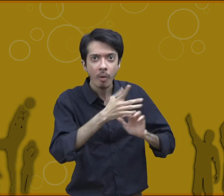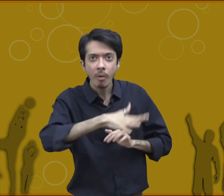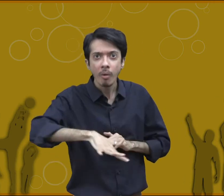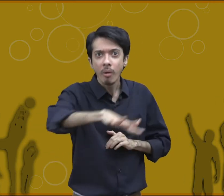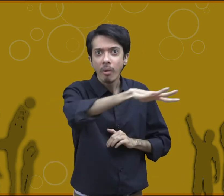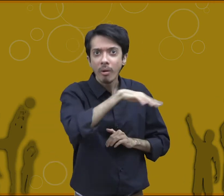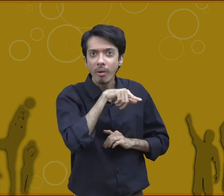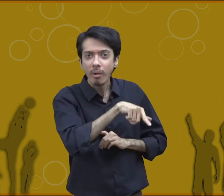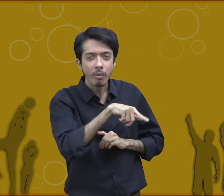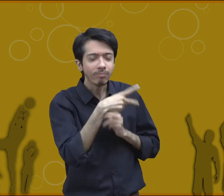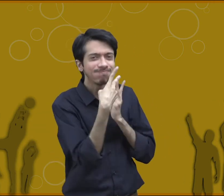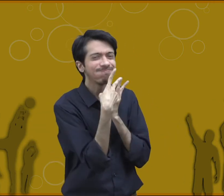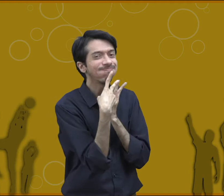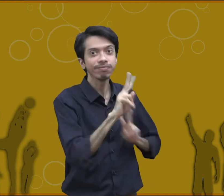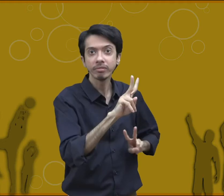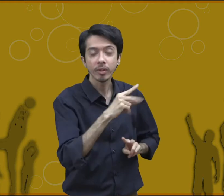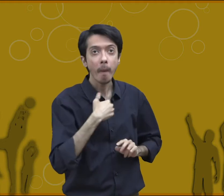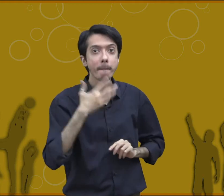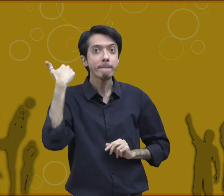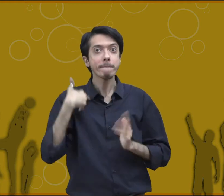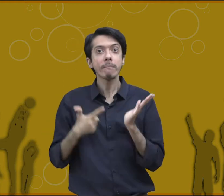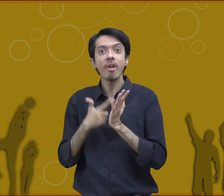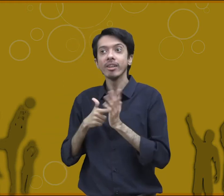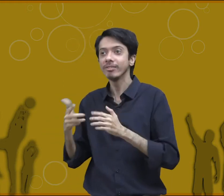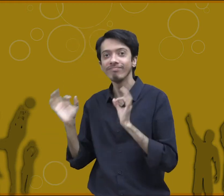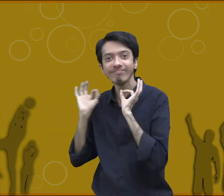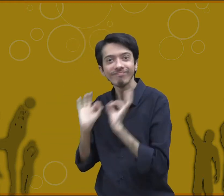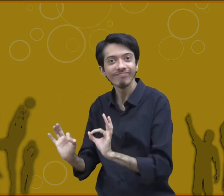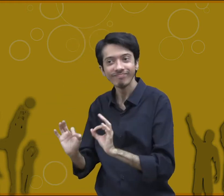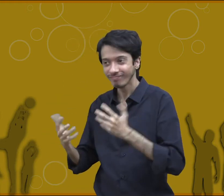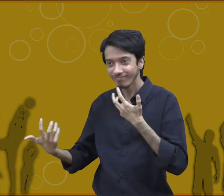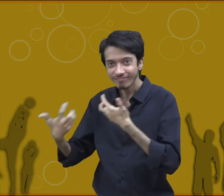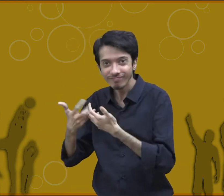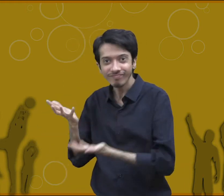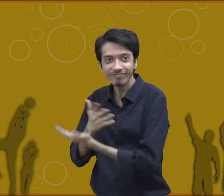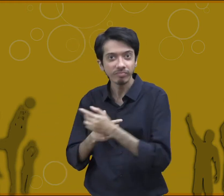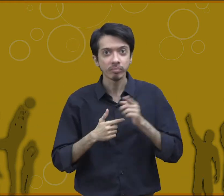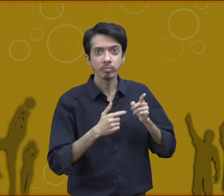and there the players from villages find very different experience because in cities